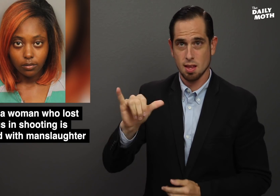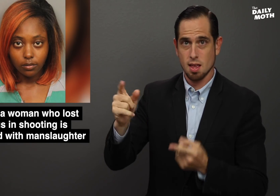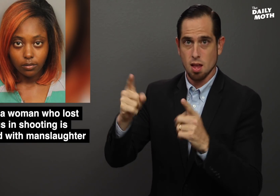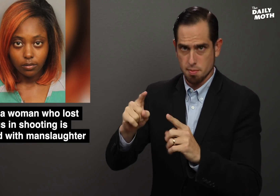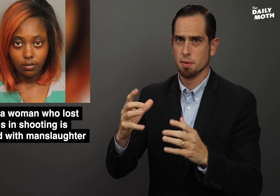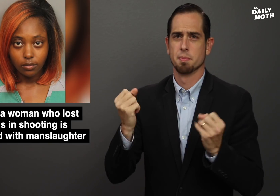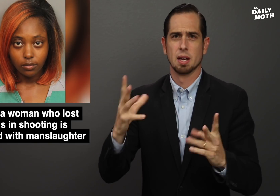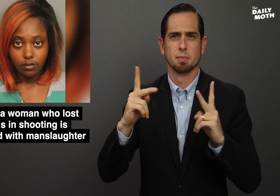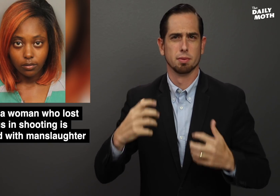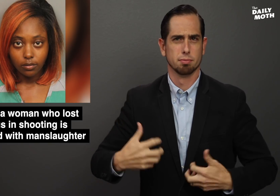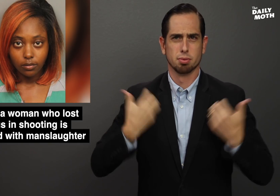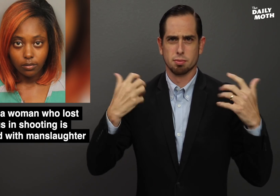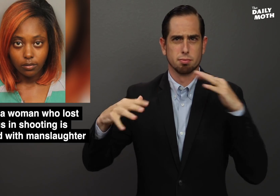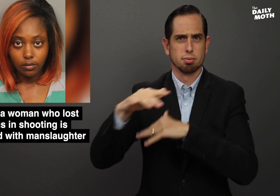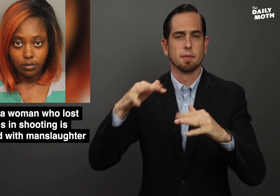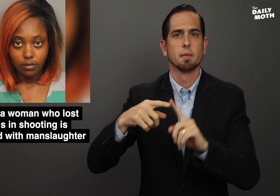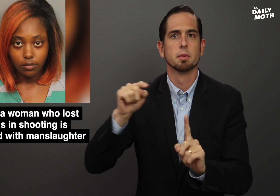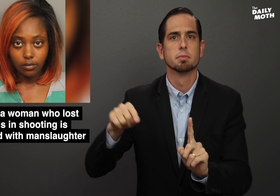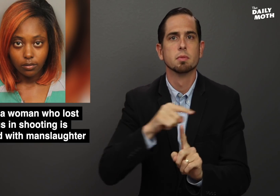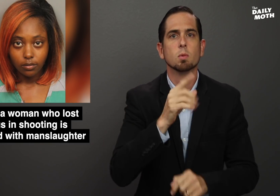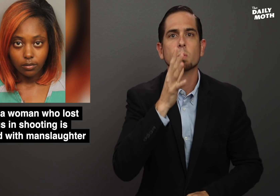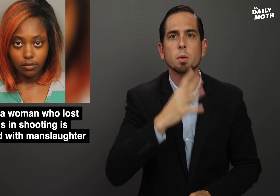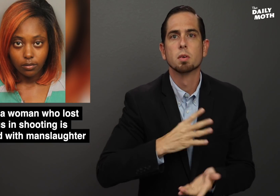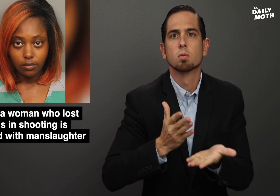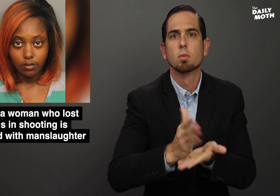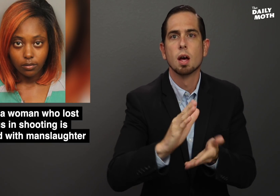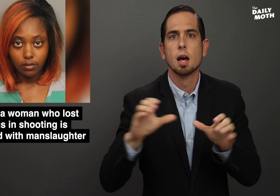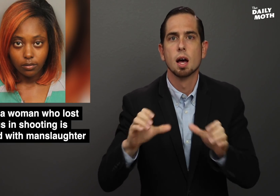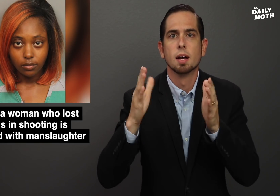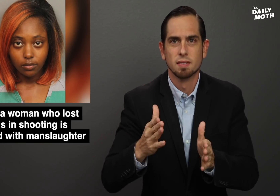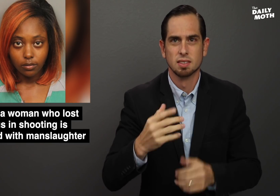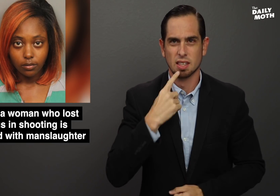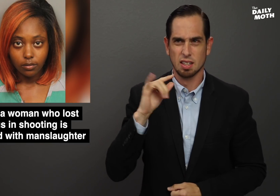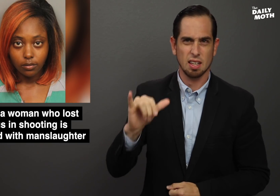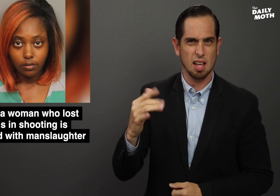This has raised outrage from women's rights activists who